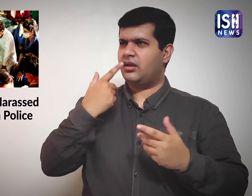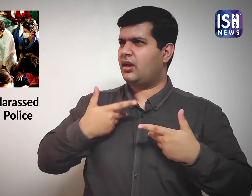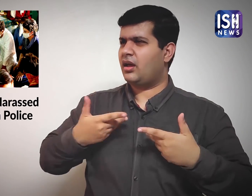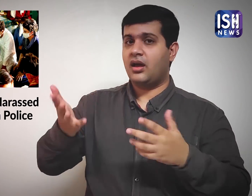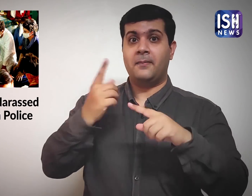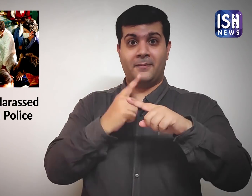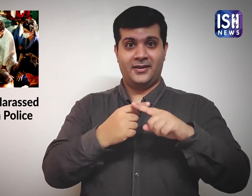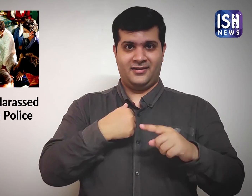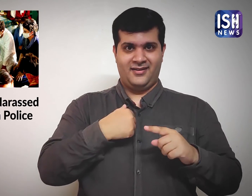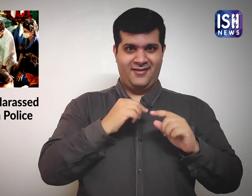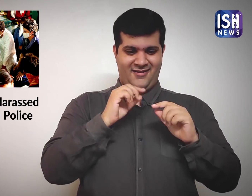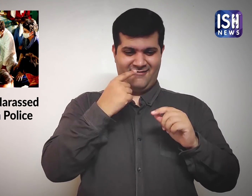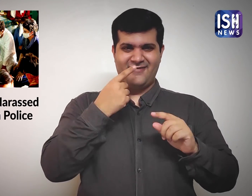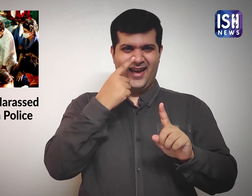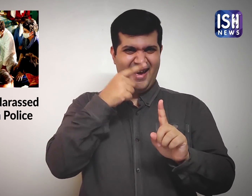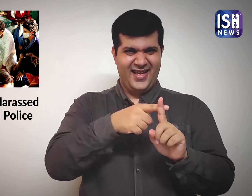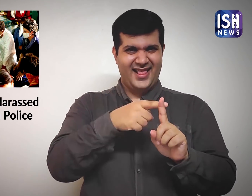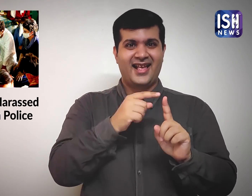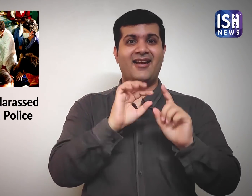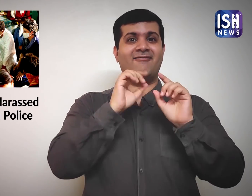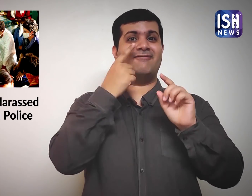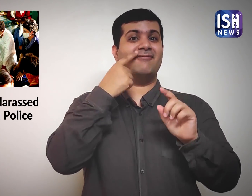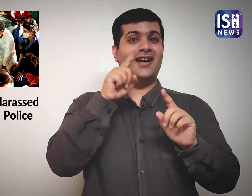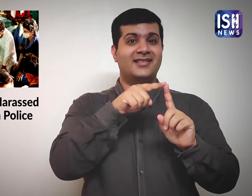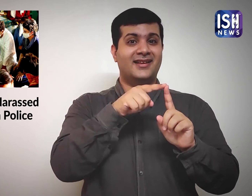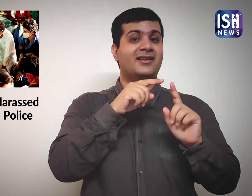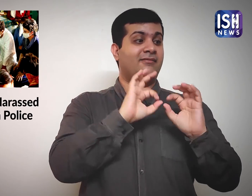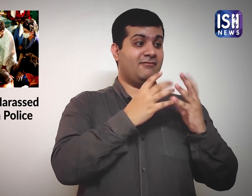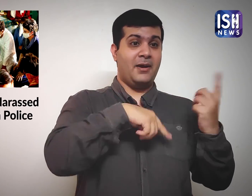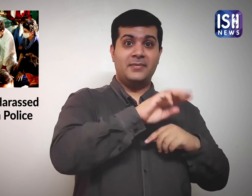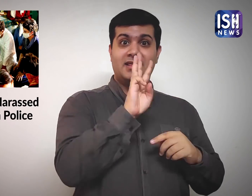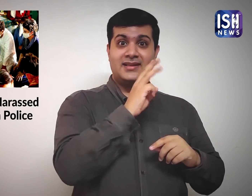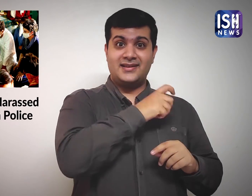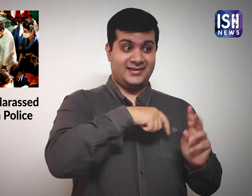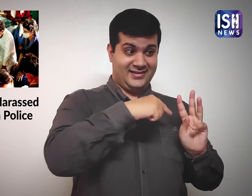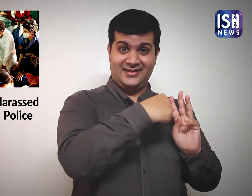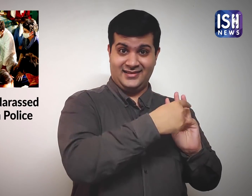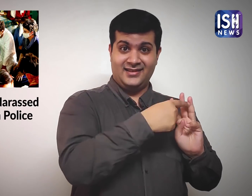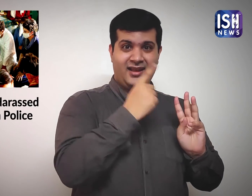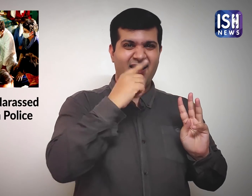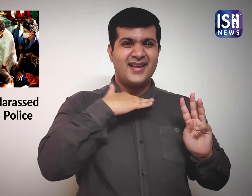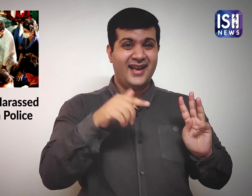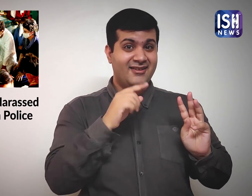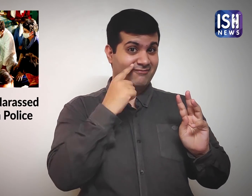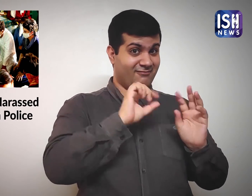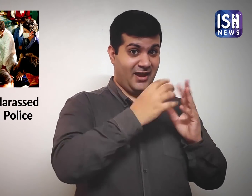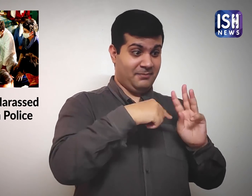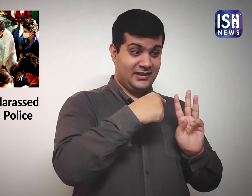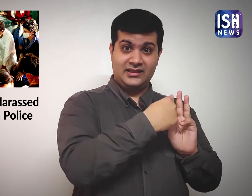Three members of the girl's family